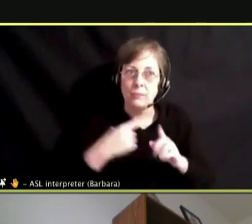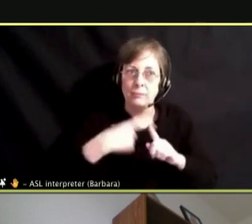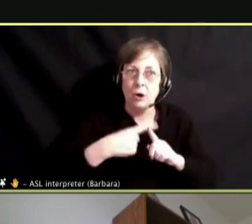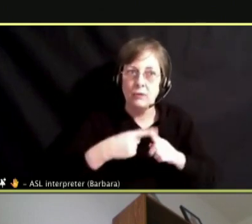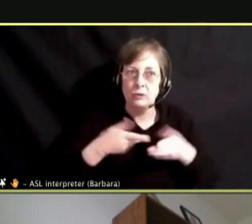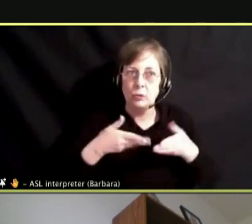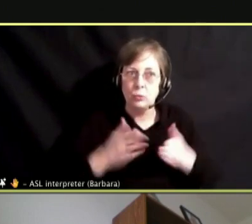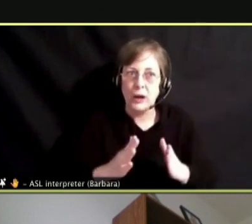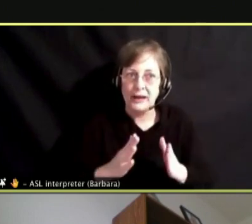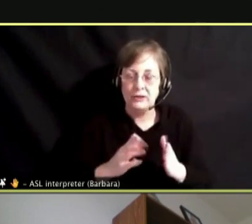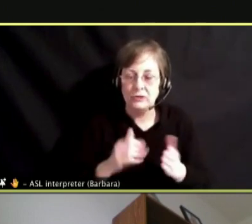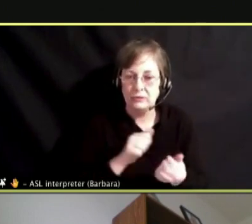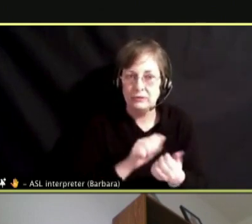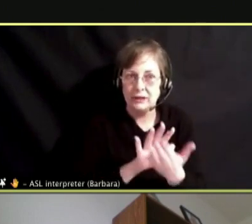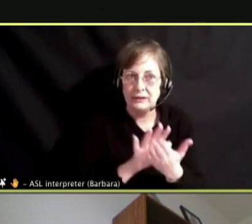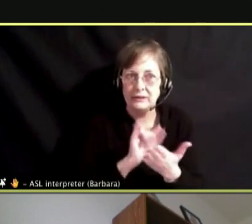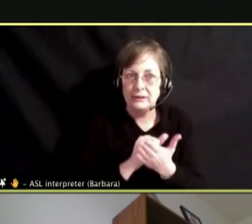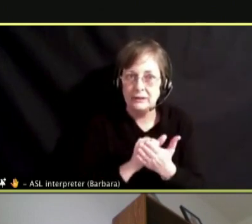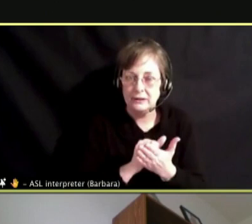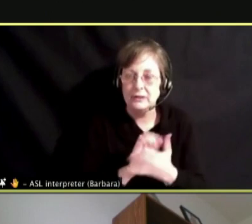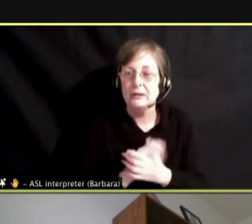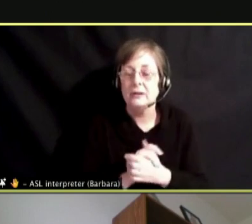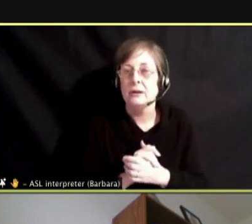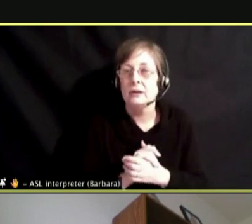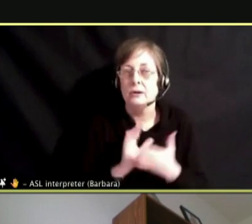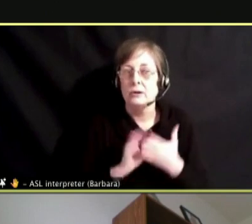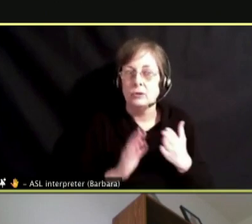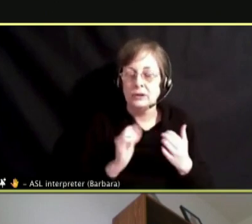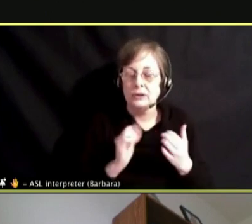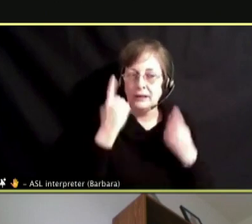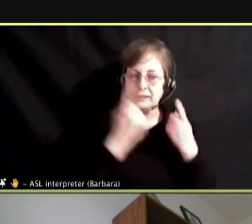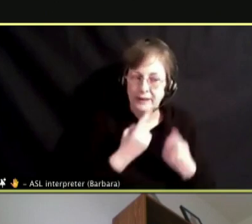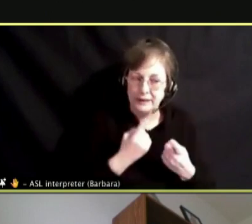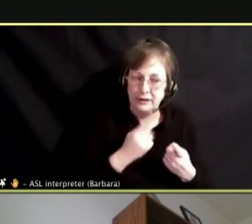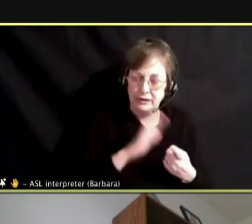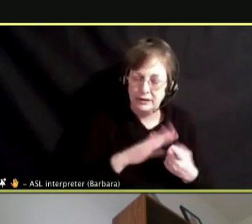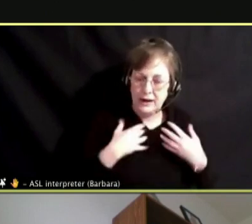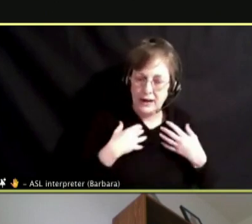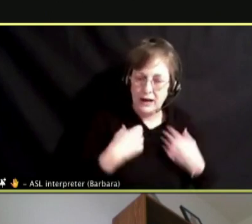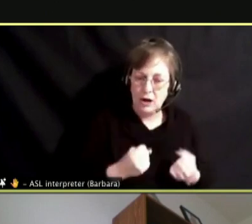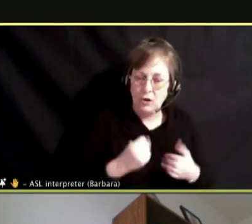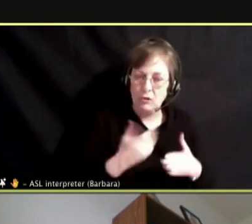STUDENTS WHEN ACTUALLY THINK ABOUT THE HEALTH CONSEQUENCES AND COPING MECHANISMS AND HOW